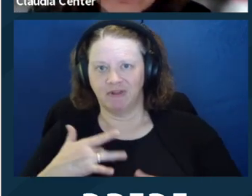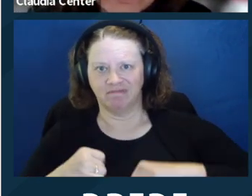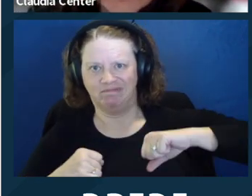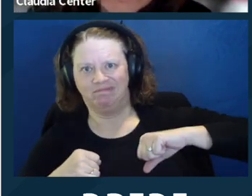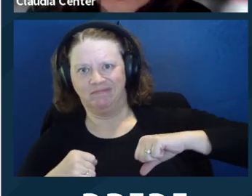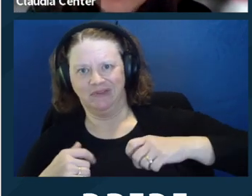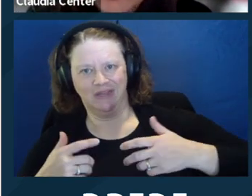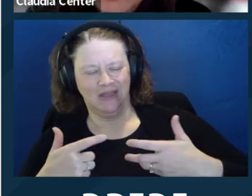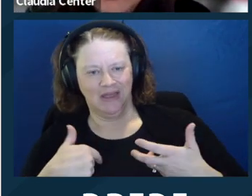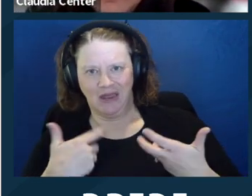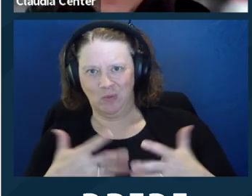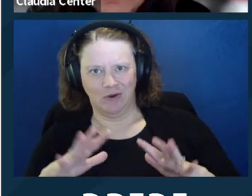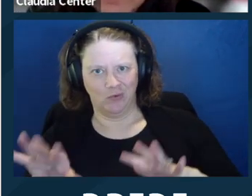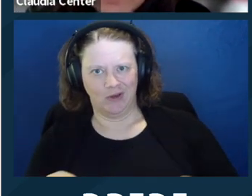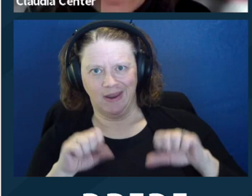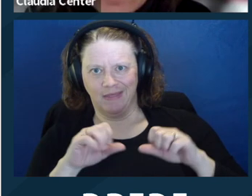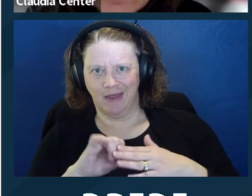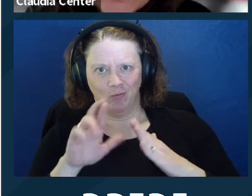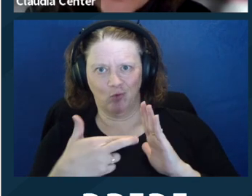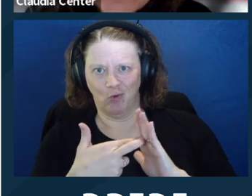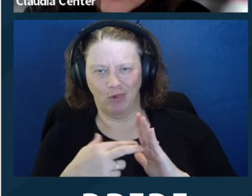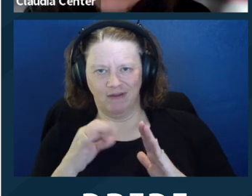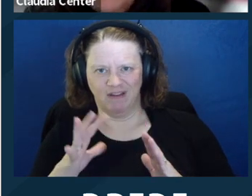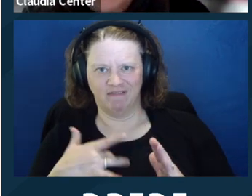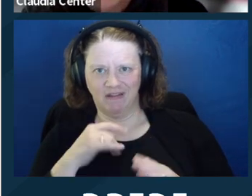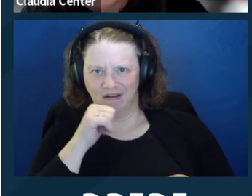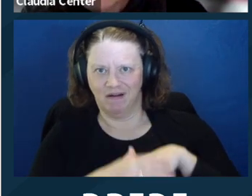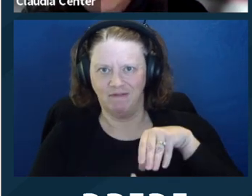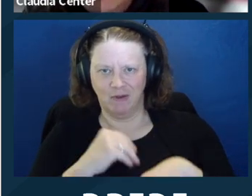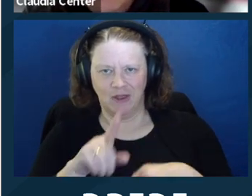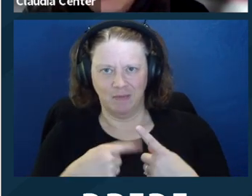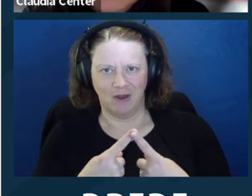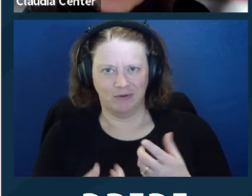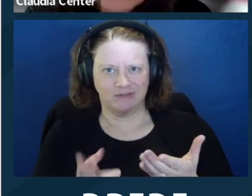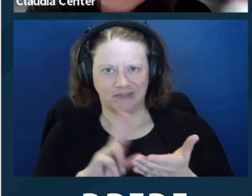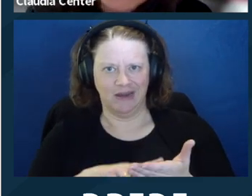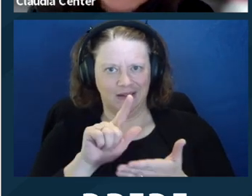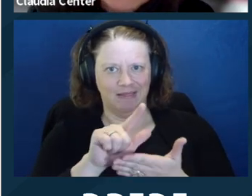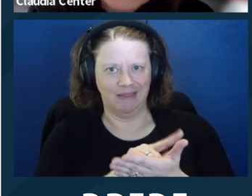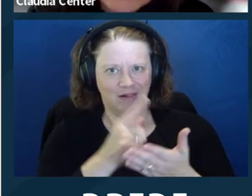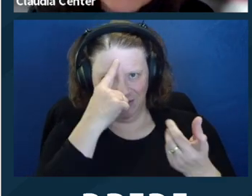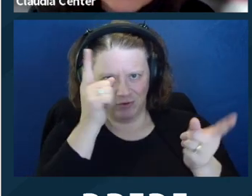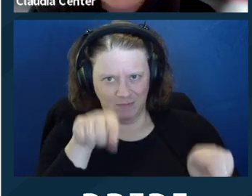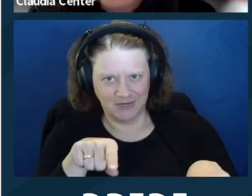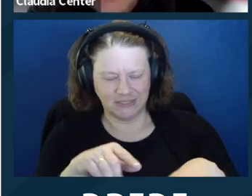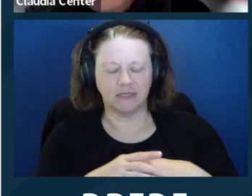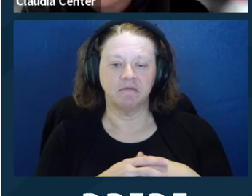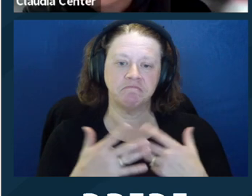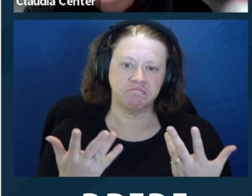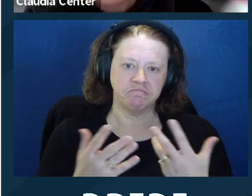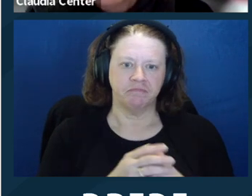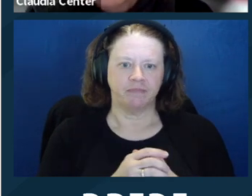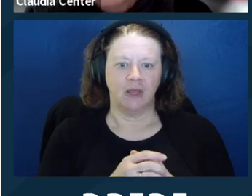signing a legal agreement. You know, you may think about what might be discoverable, and